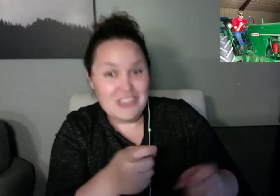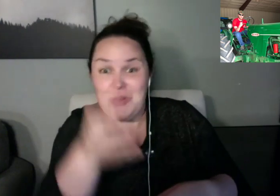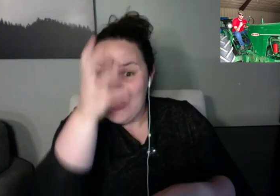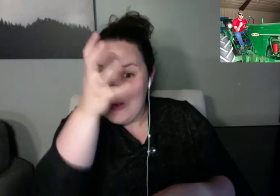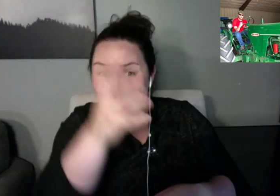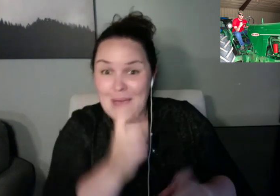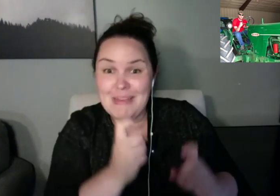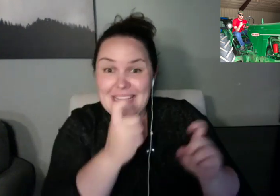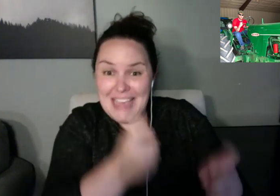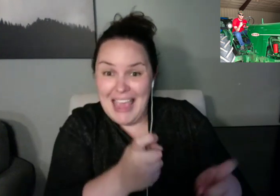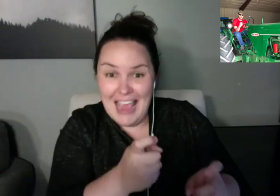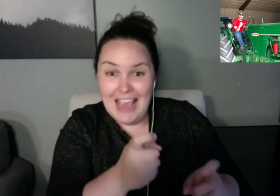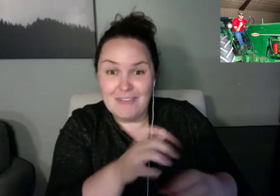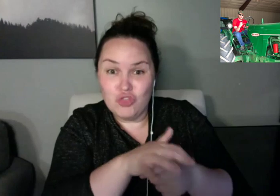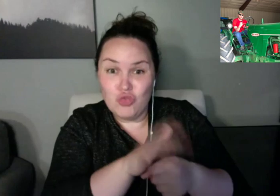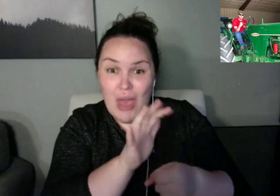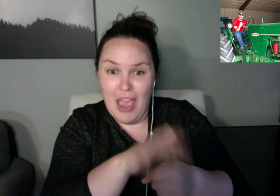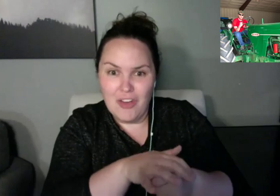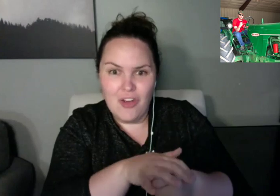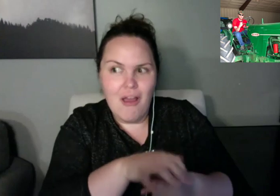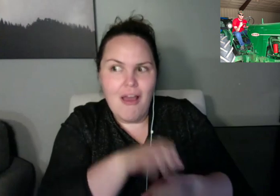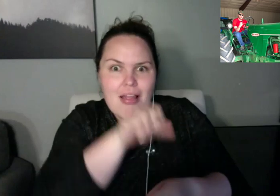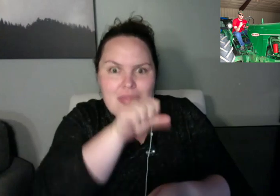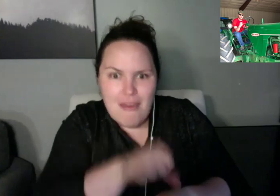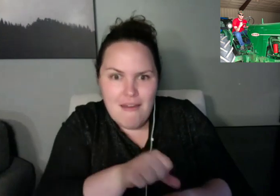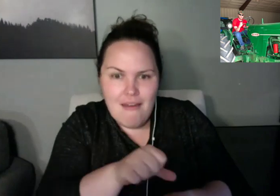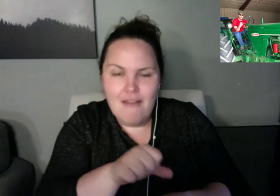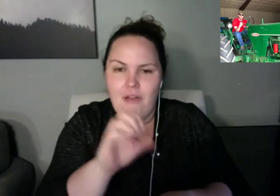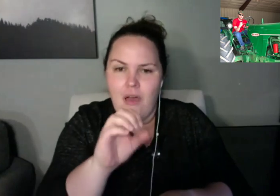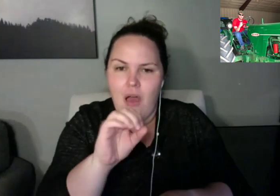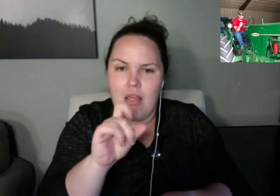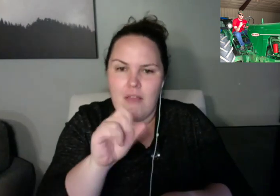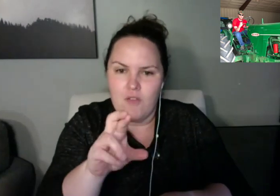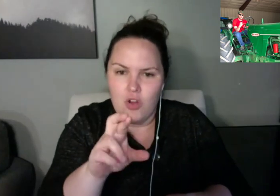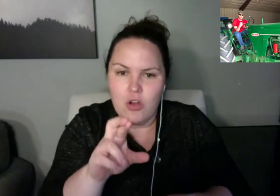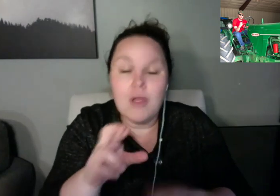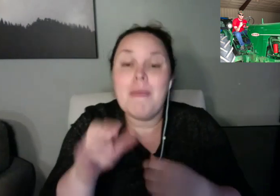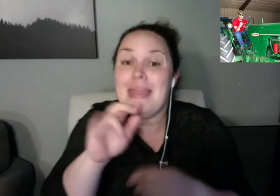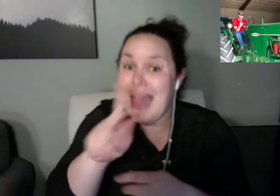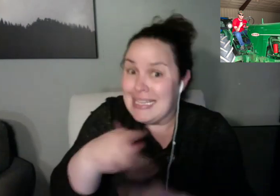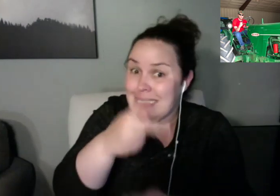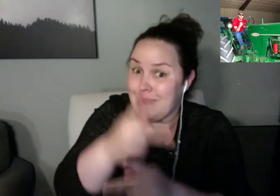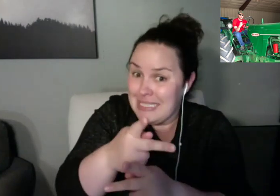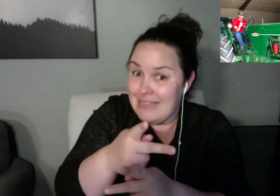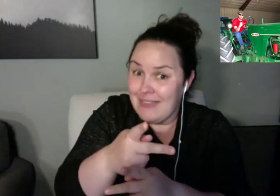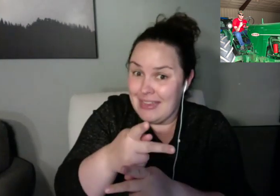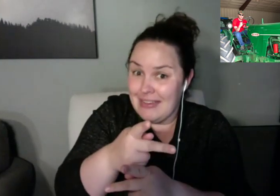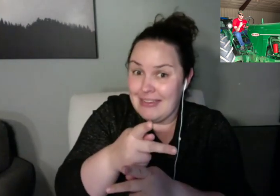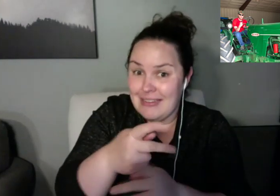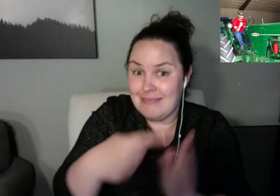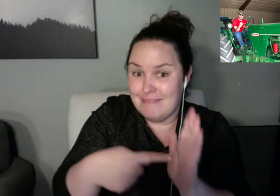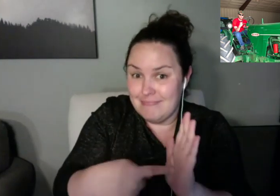Zack: No, YouTube. >> YouTube. Jen: All right. Eme, I see that you are on screen.